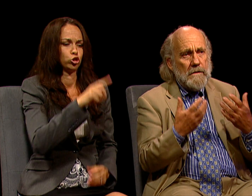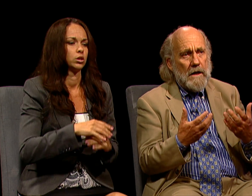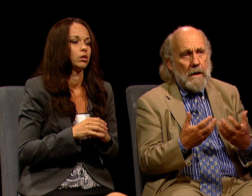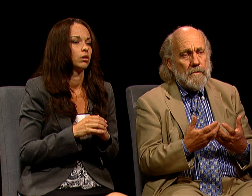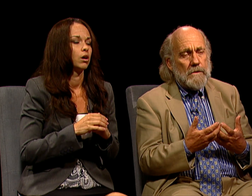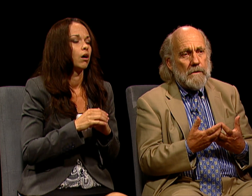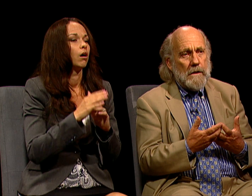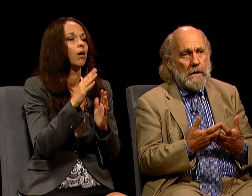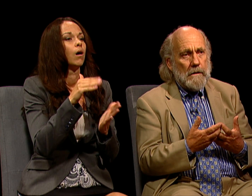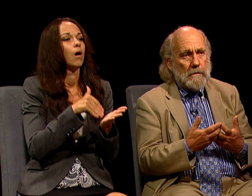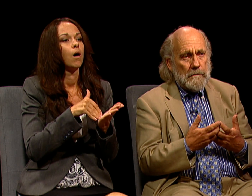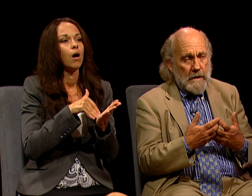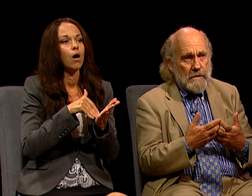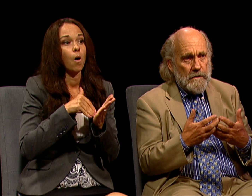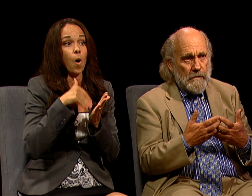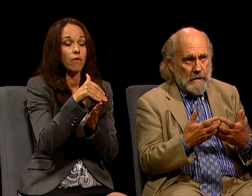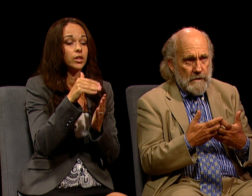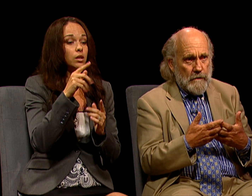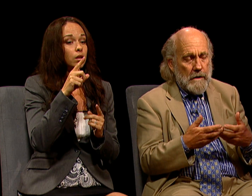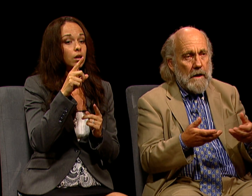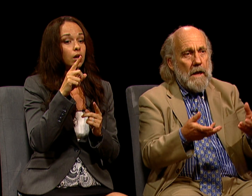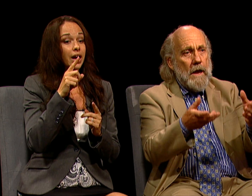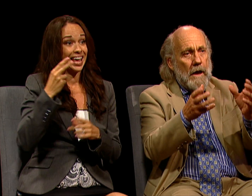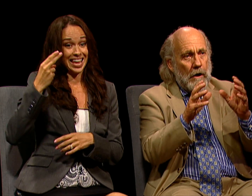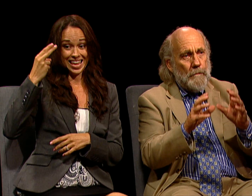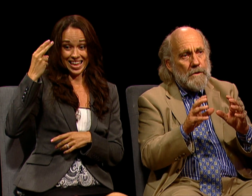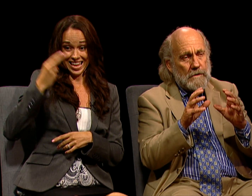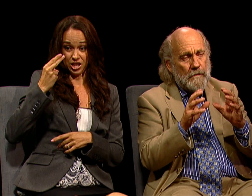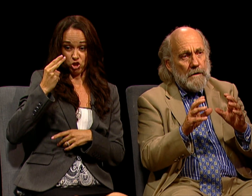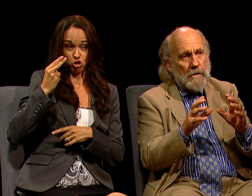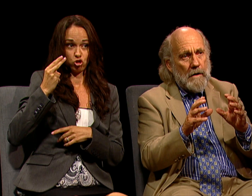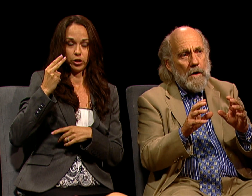OFTENTIMES, THE LESSONS OF HISTORY HELP US FIGURE OUT